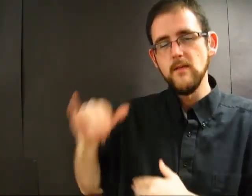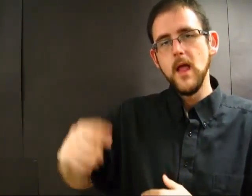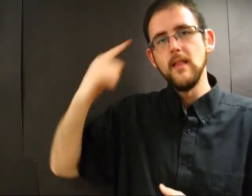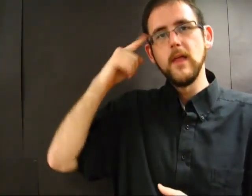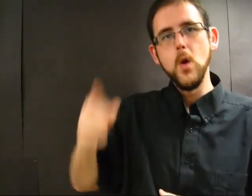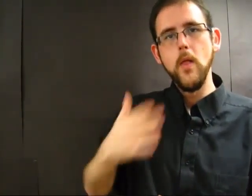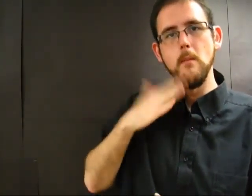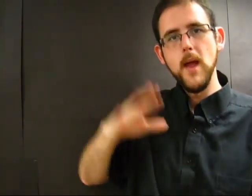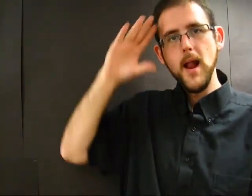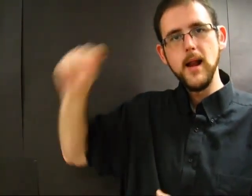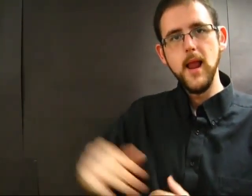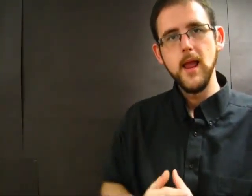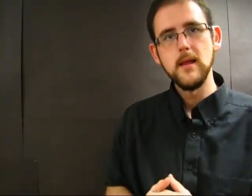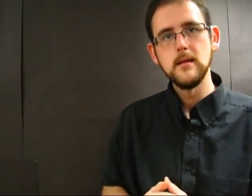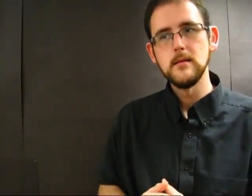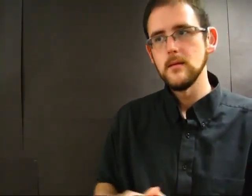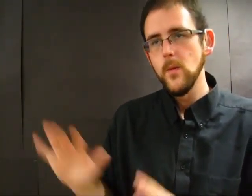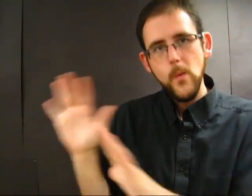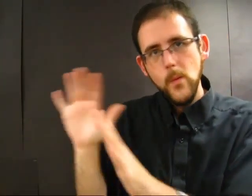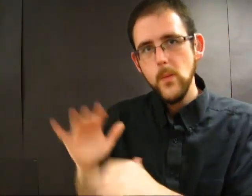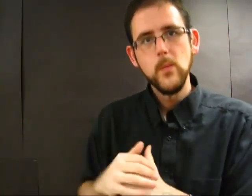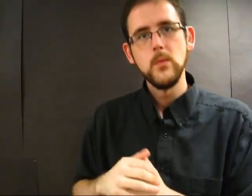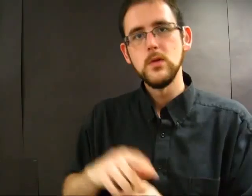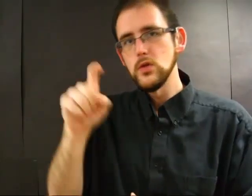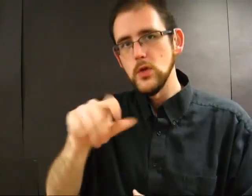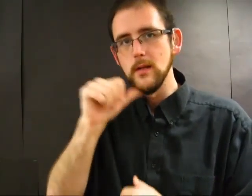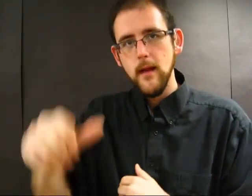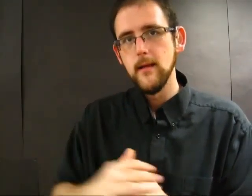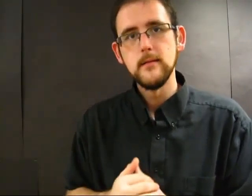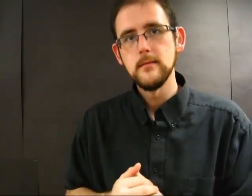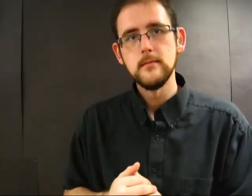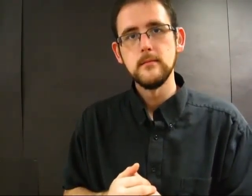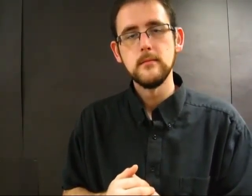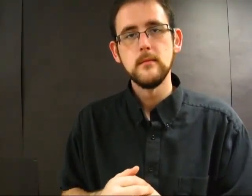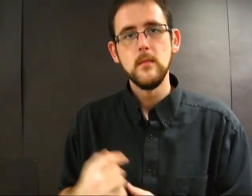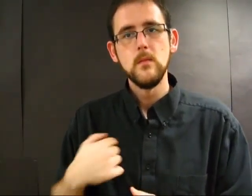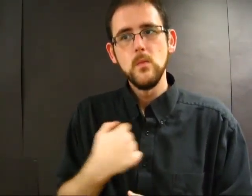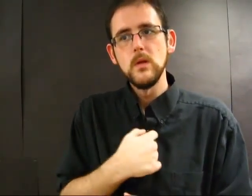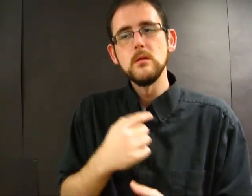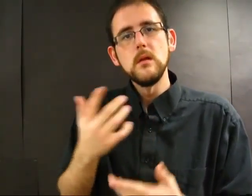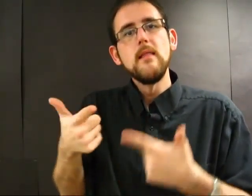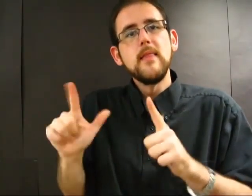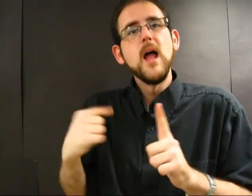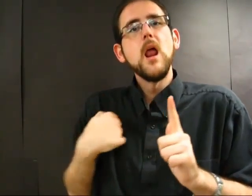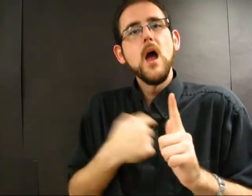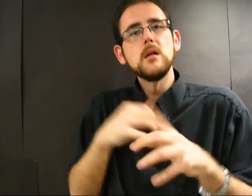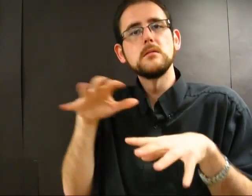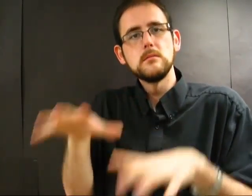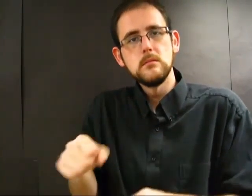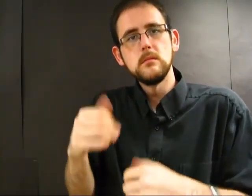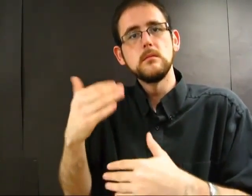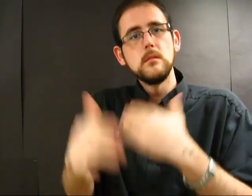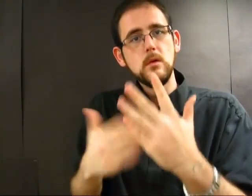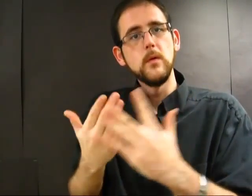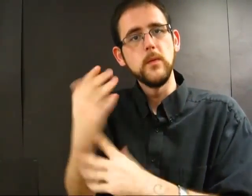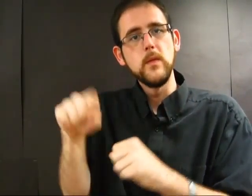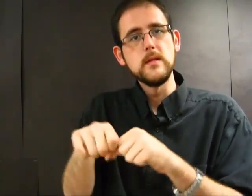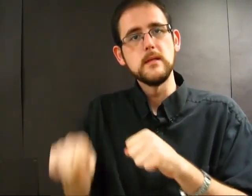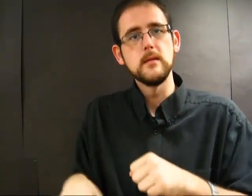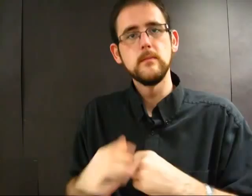are the bad guys here. She wants to be given the lead to work things out through the system.